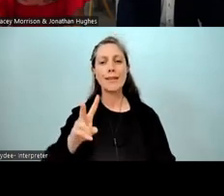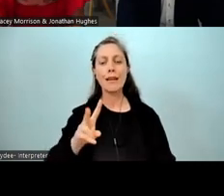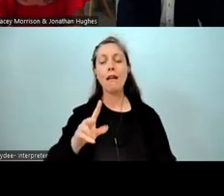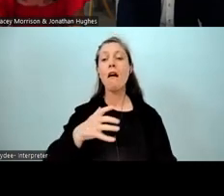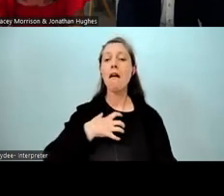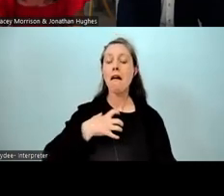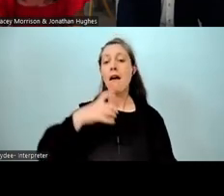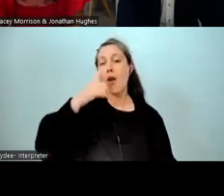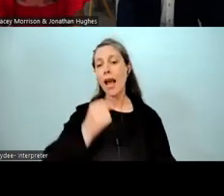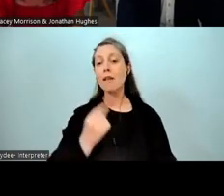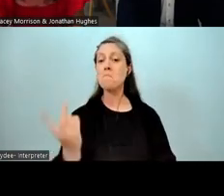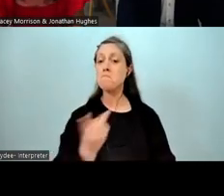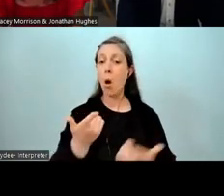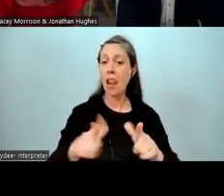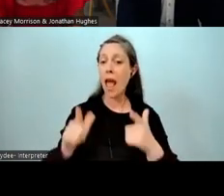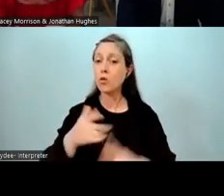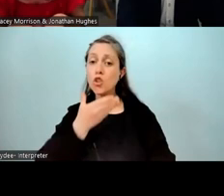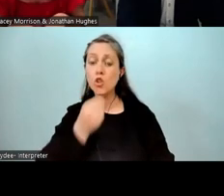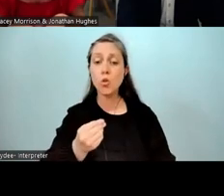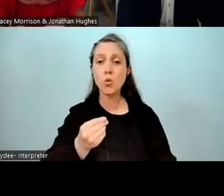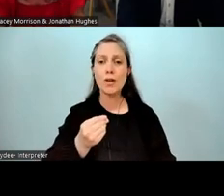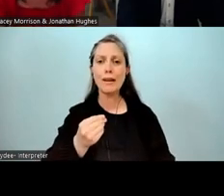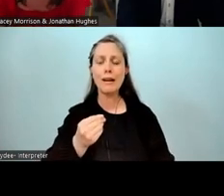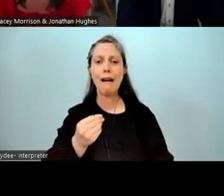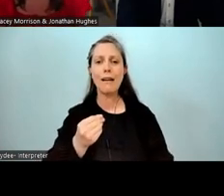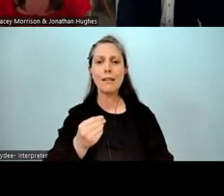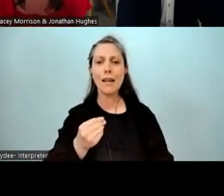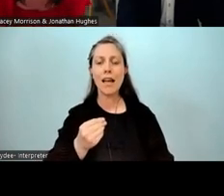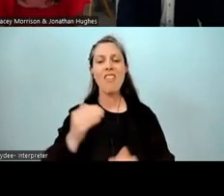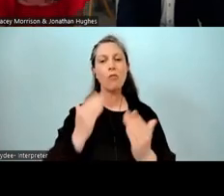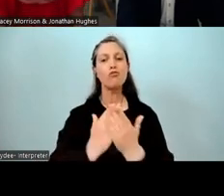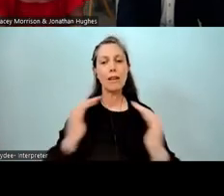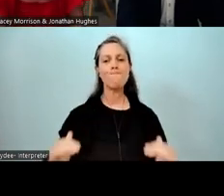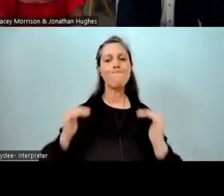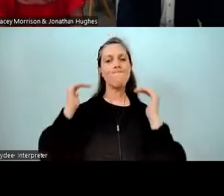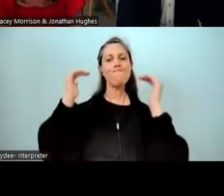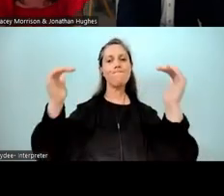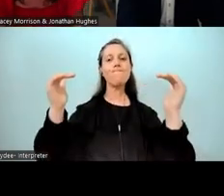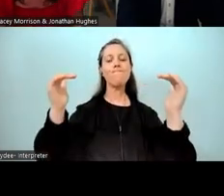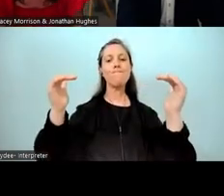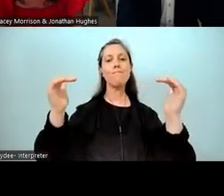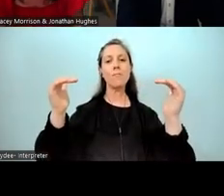within two languages was actually given status, which is really important